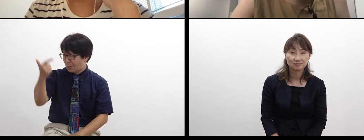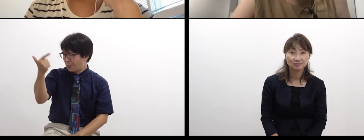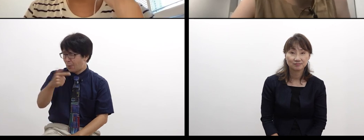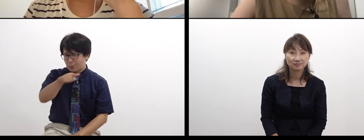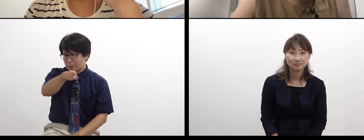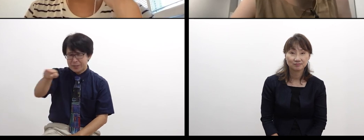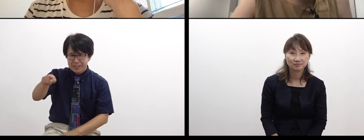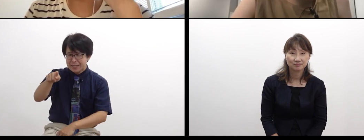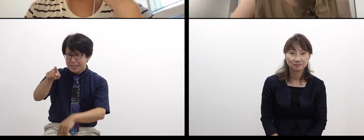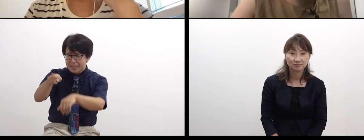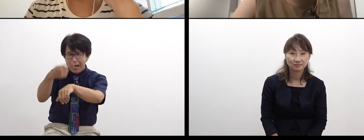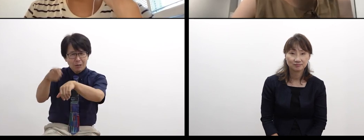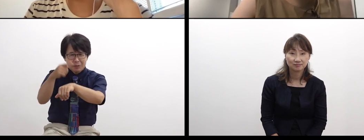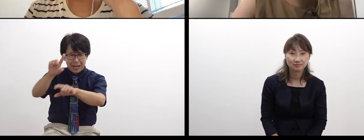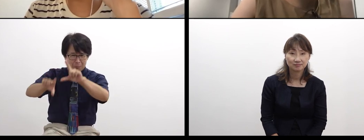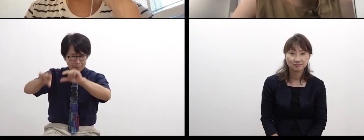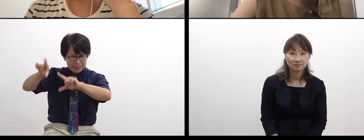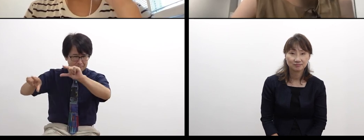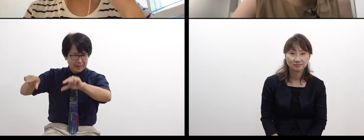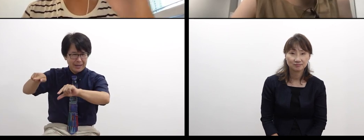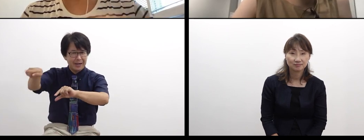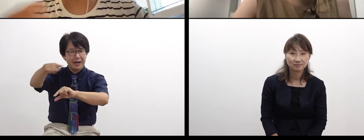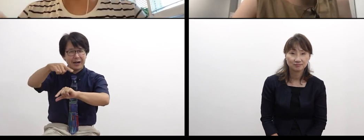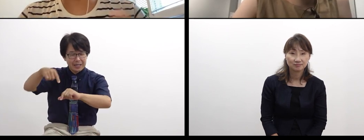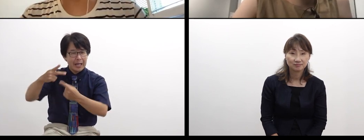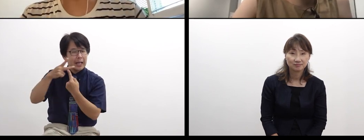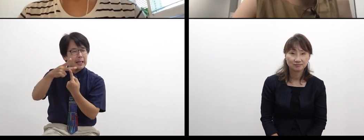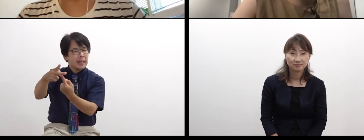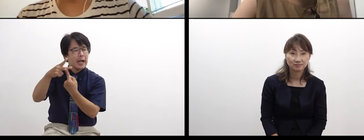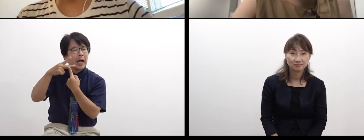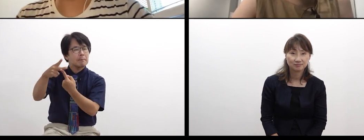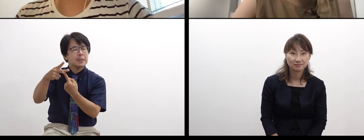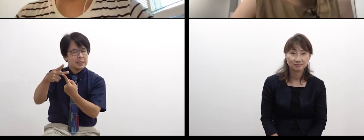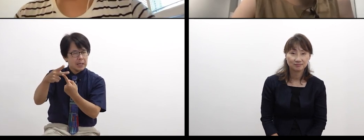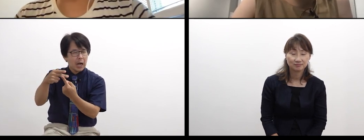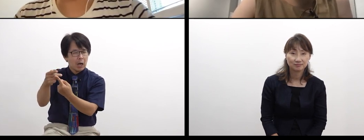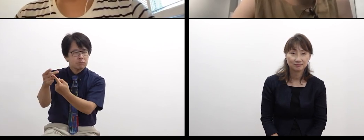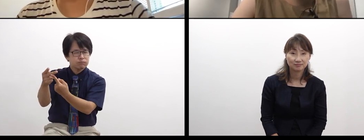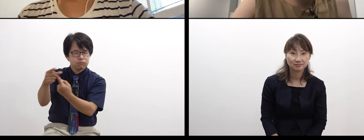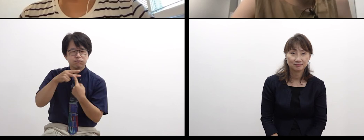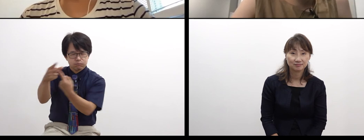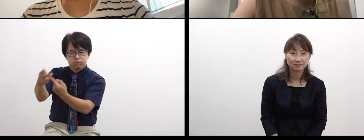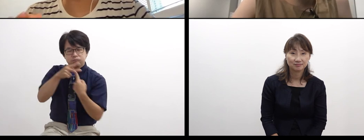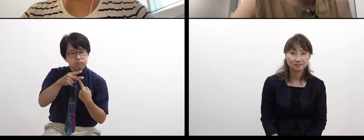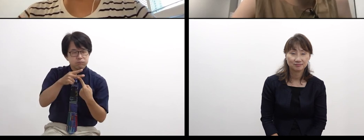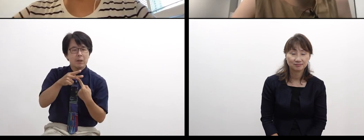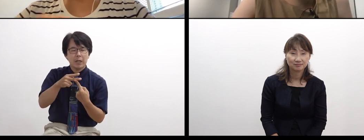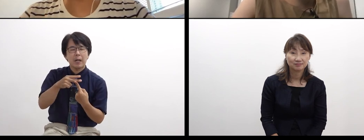and the quickness of exchange and the contents are all different.